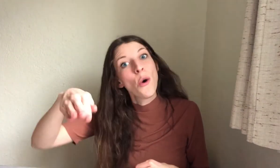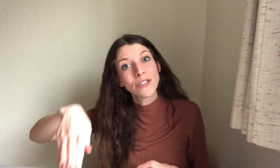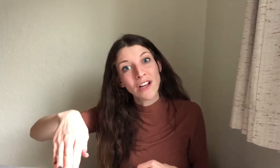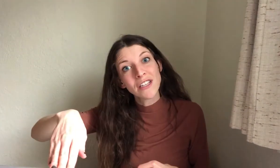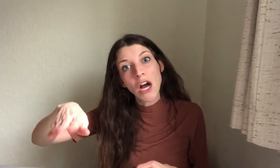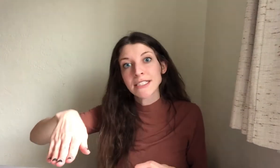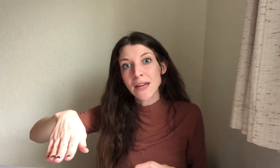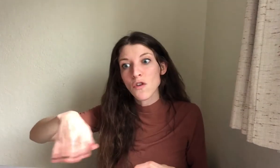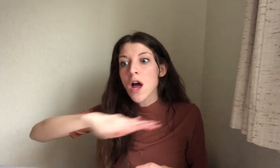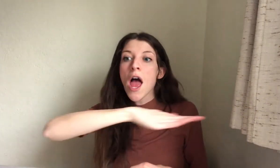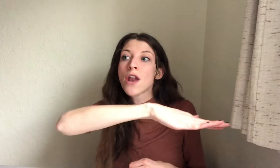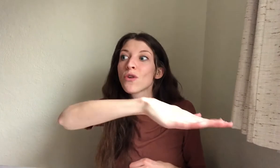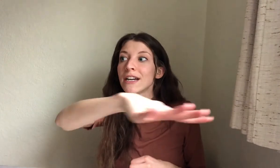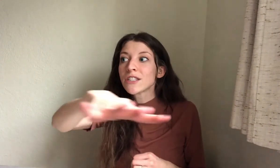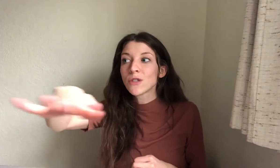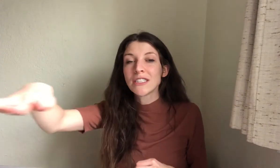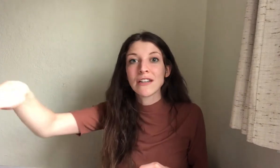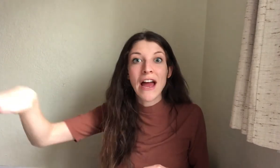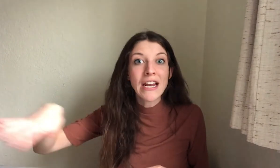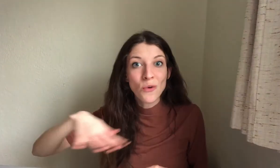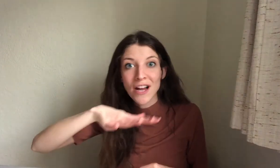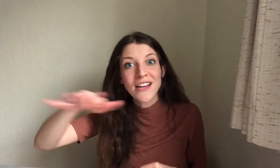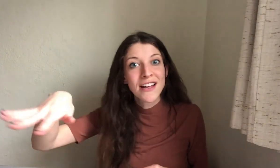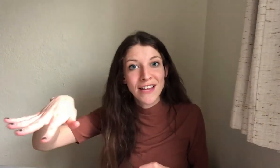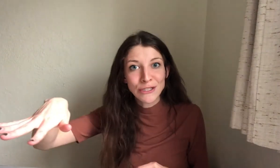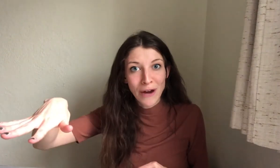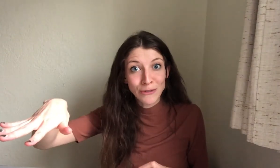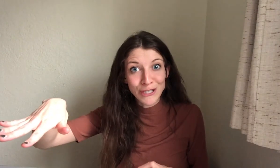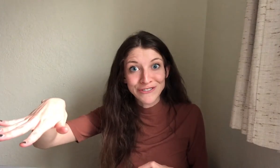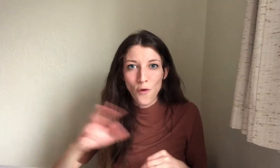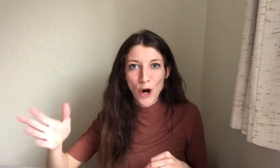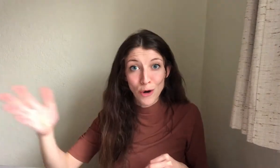horizontally on a table, and it will catch the voices of anyone that is around you, for a group